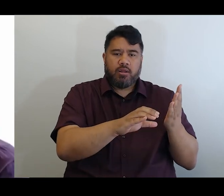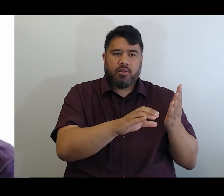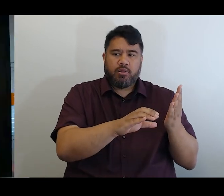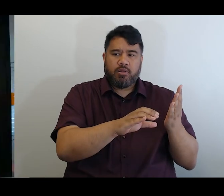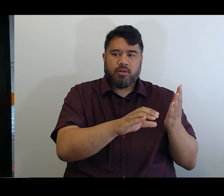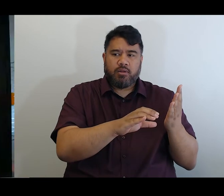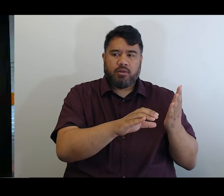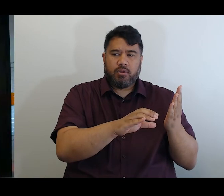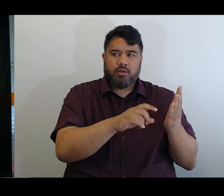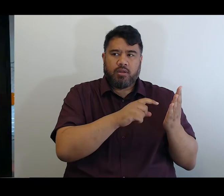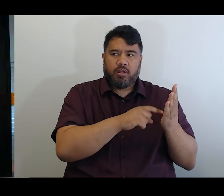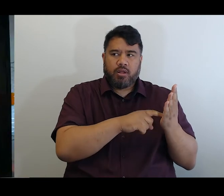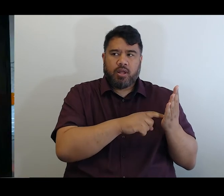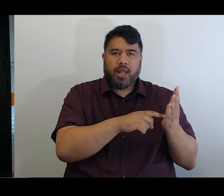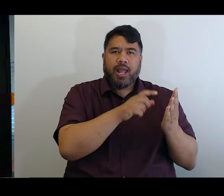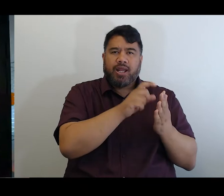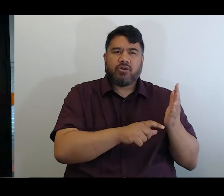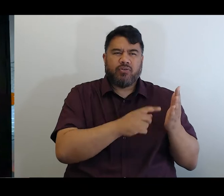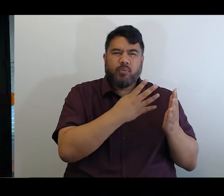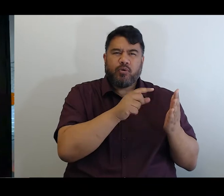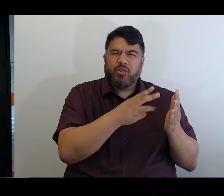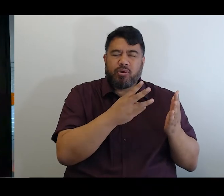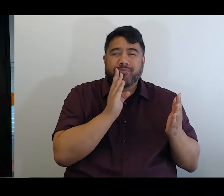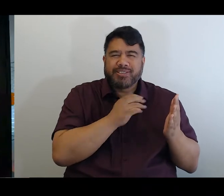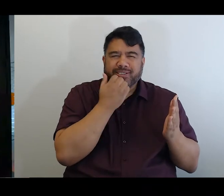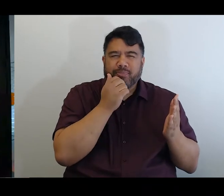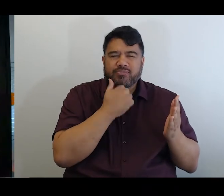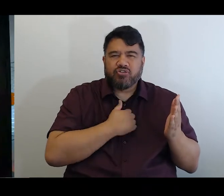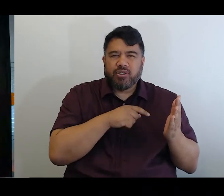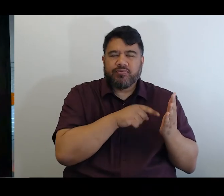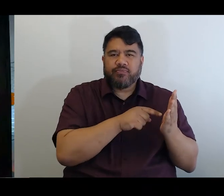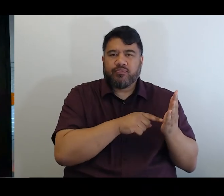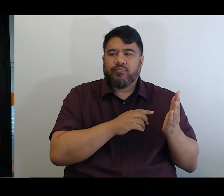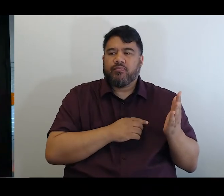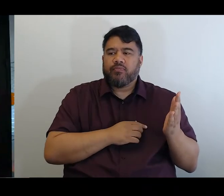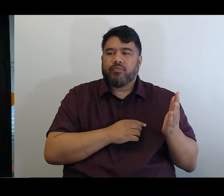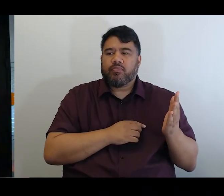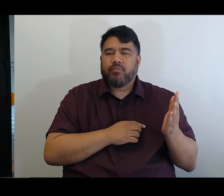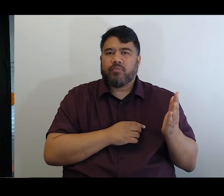Absolutely, so kia ora Jonathan thank you for that question.